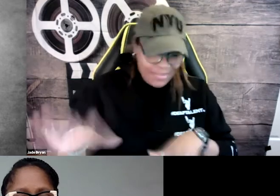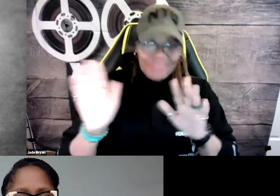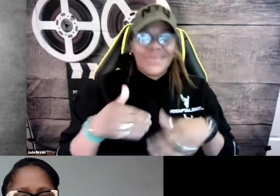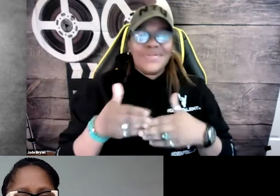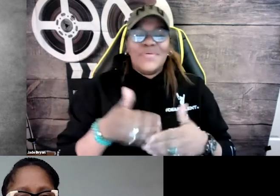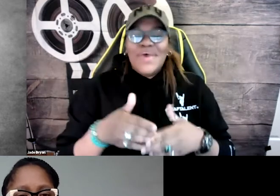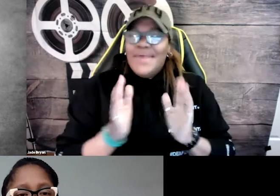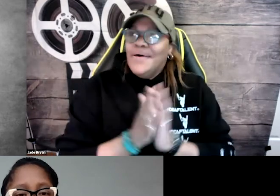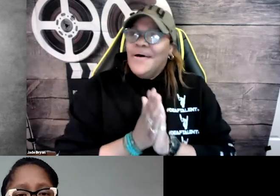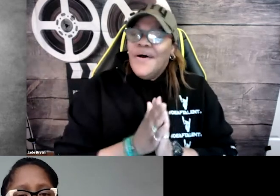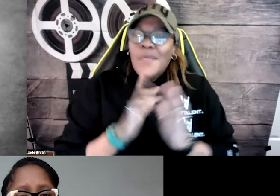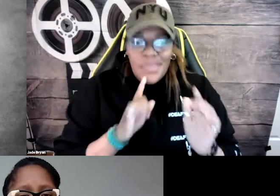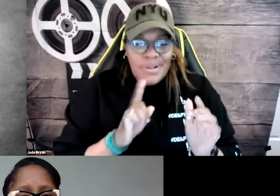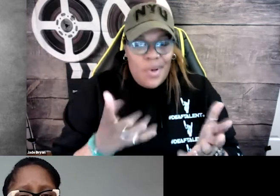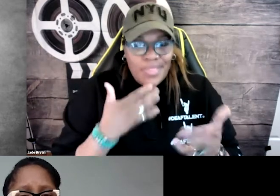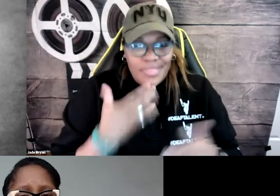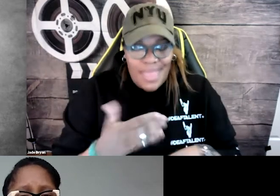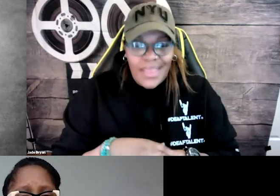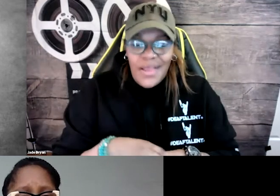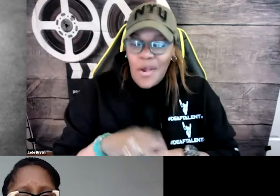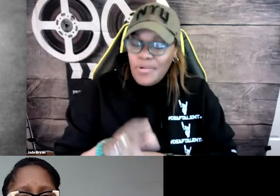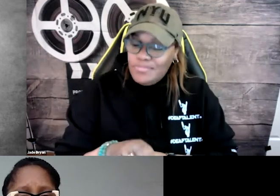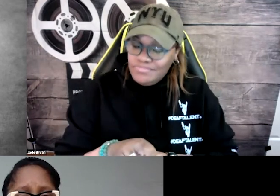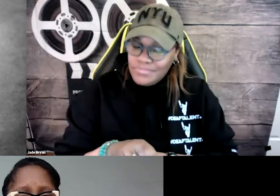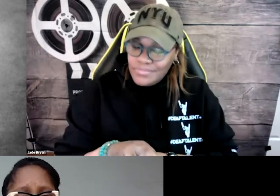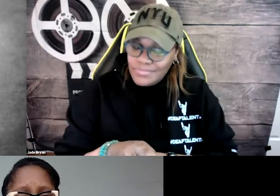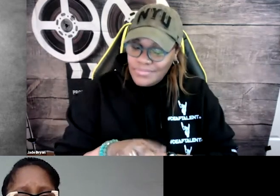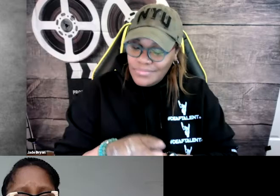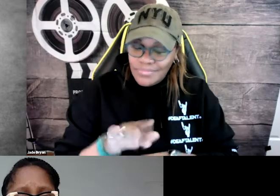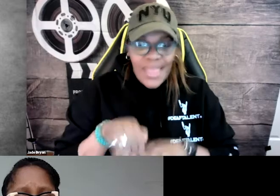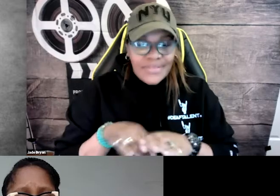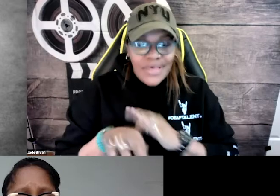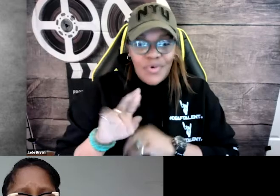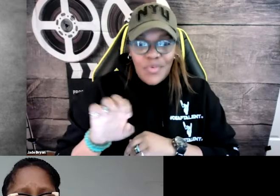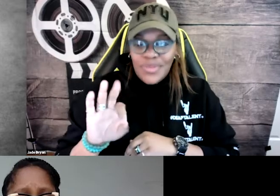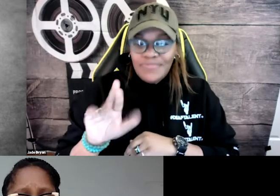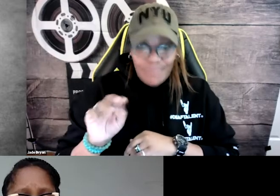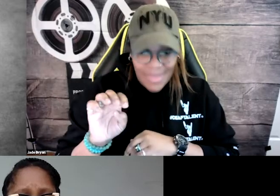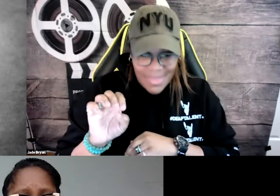there is the film reel behind me on the wall, it’s a wooden wall. And I wanted to say thank you for having me here.